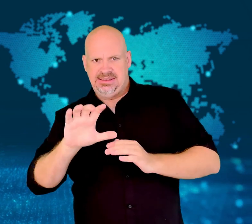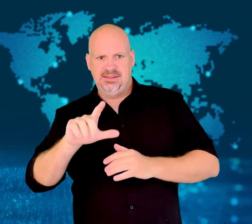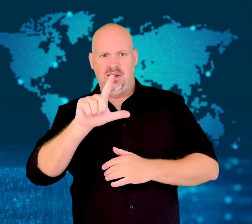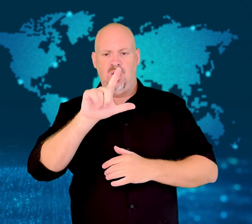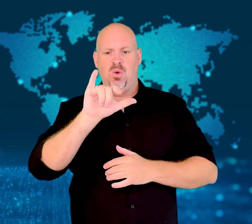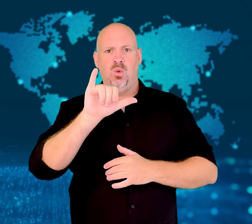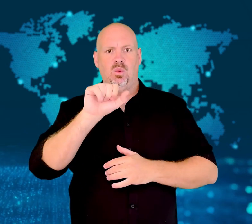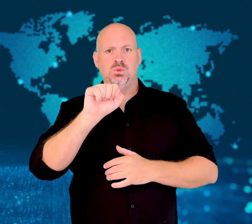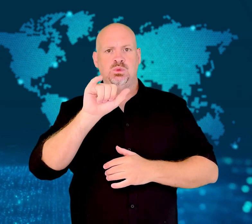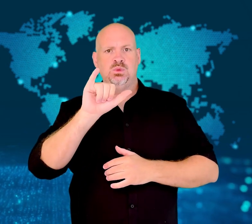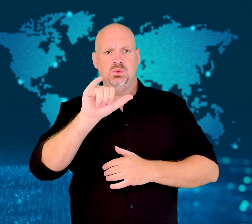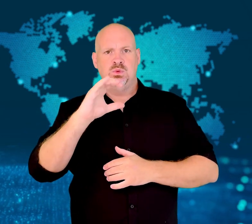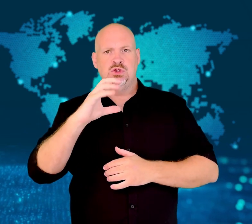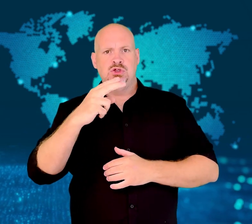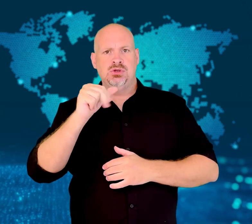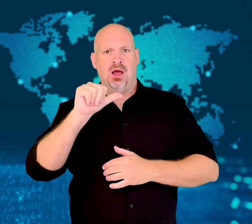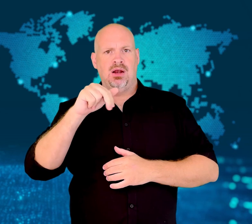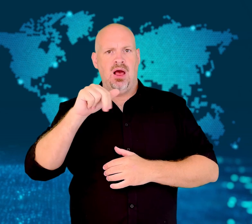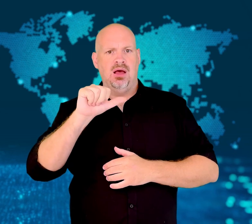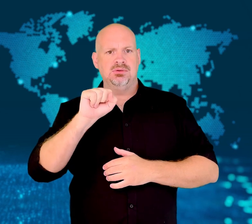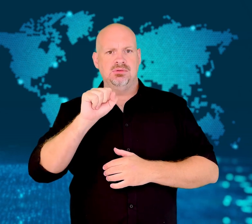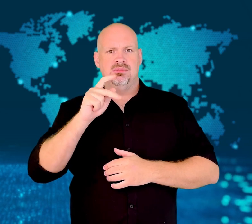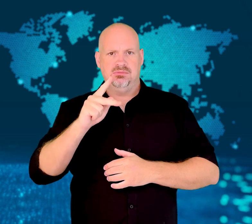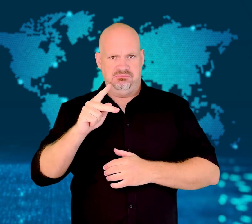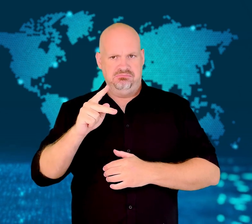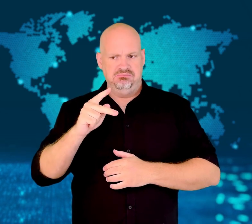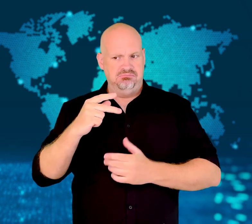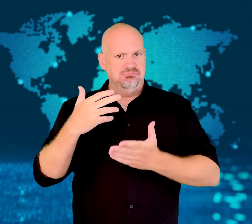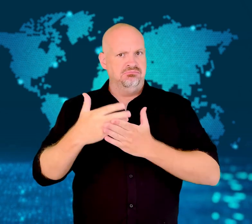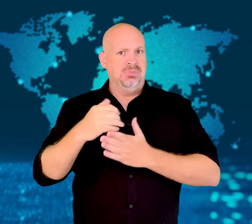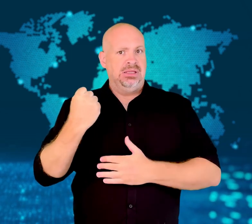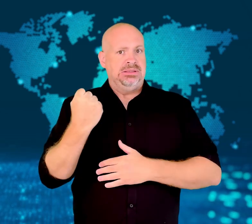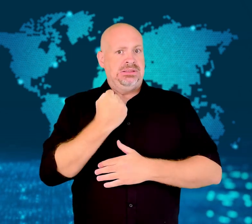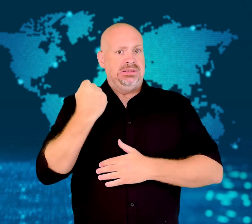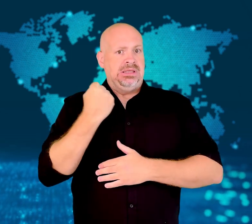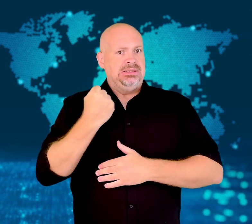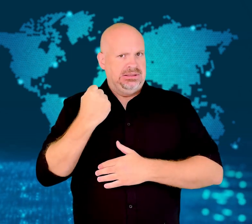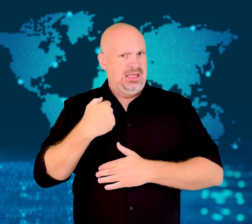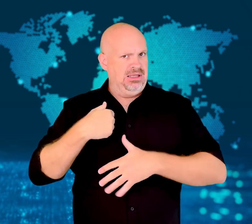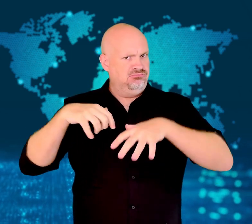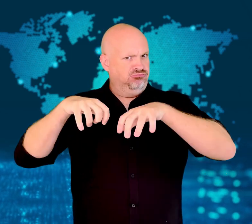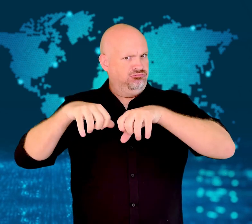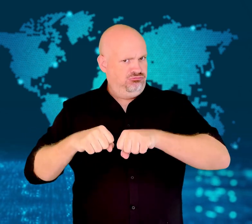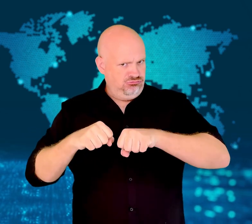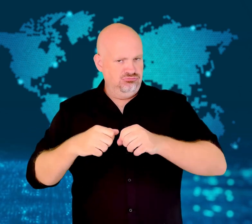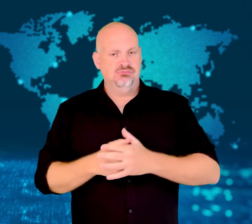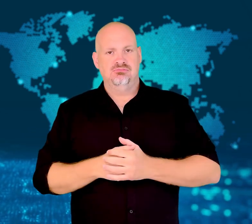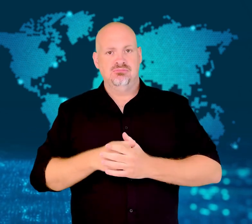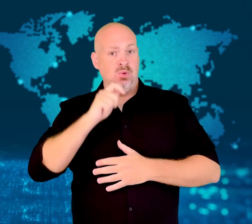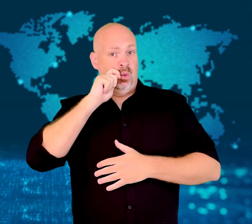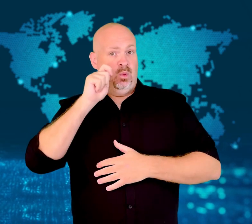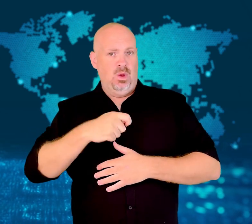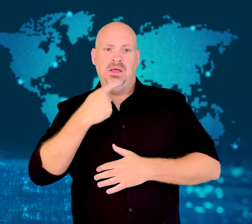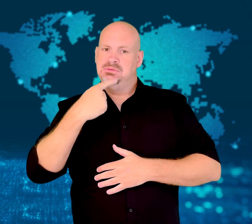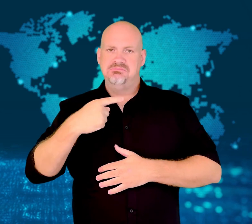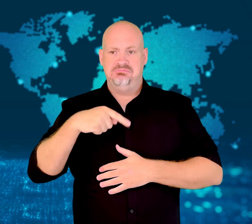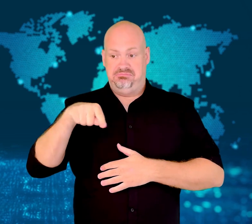city of Lysychansk until Sunday.